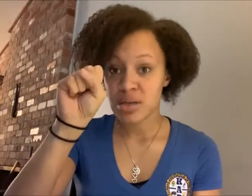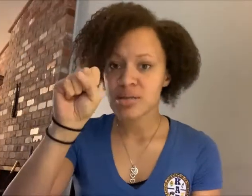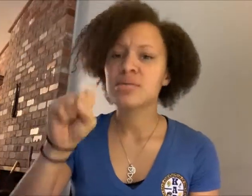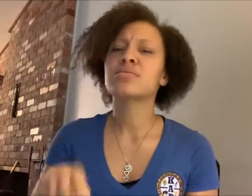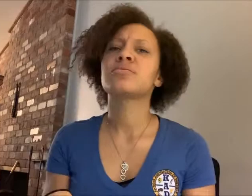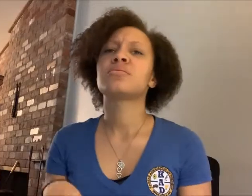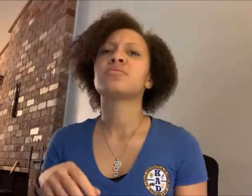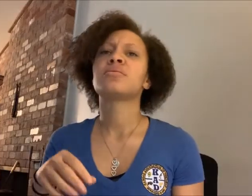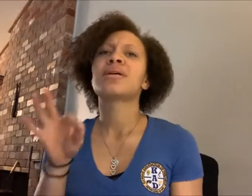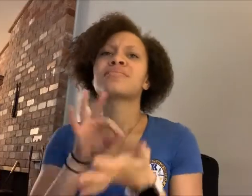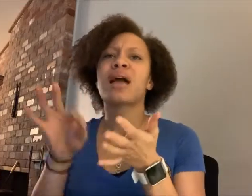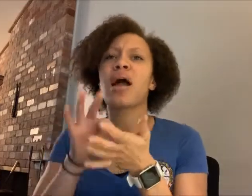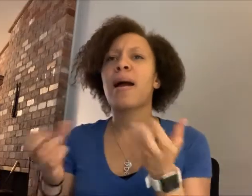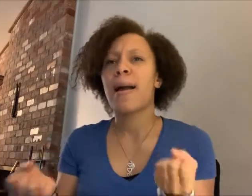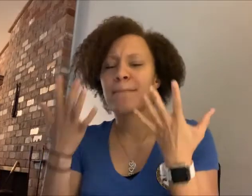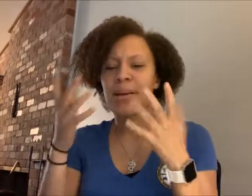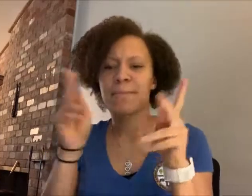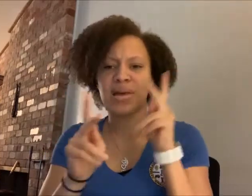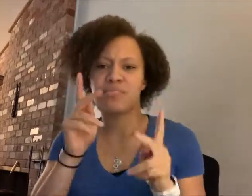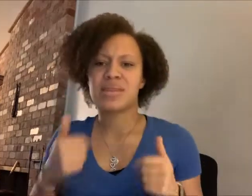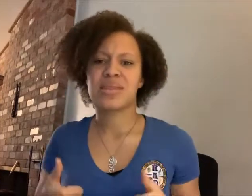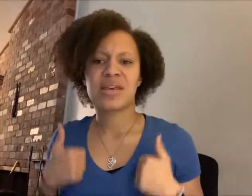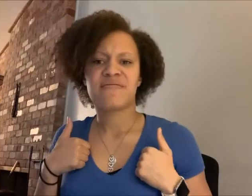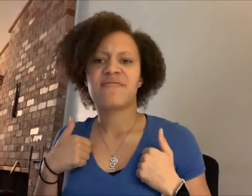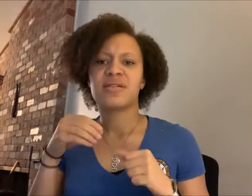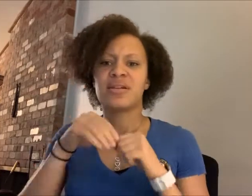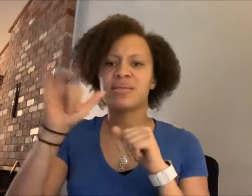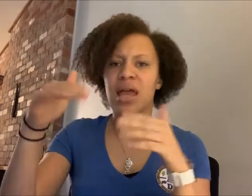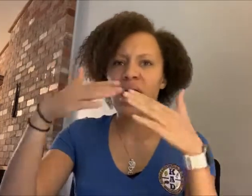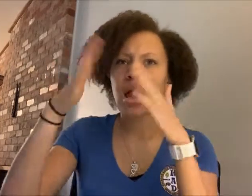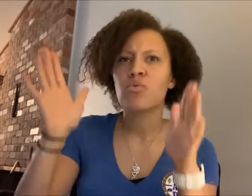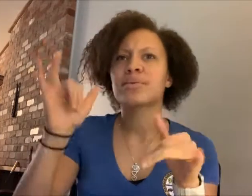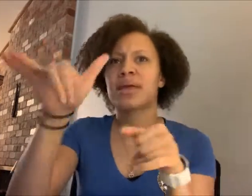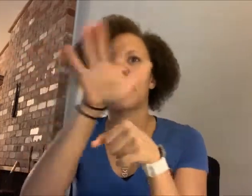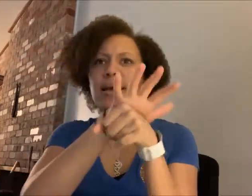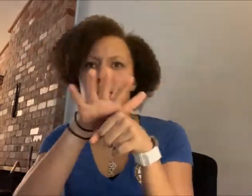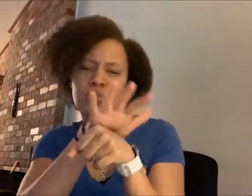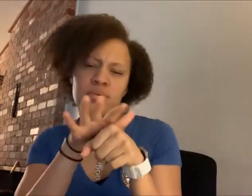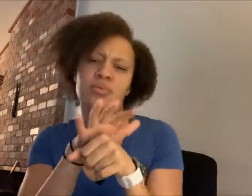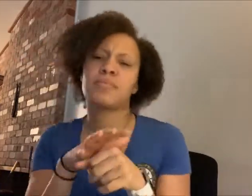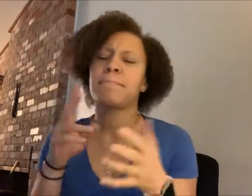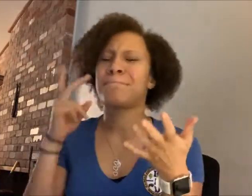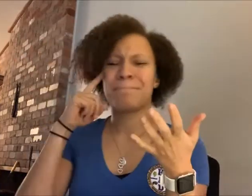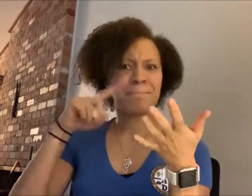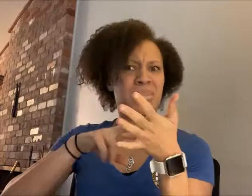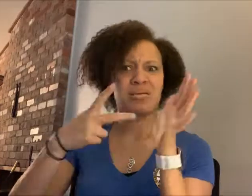The purpose is to count how many people living in your house, town, city.